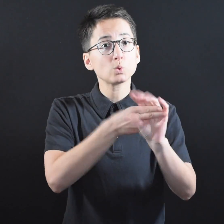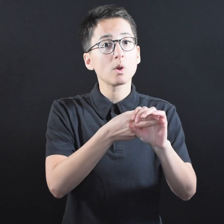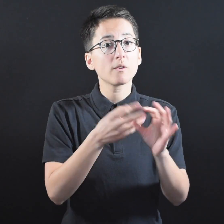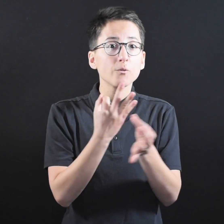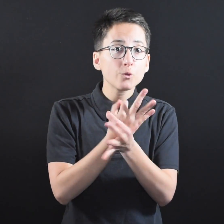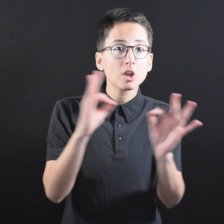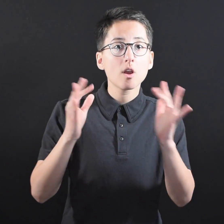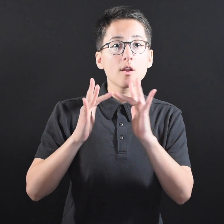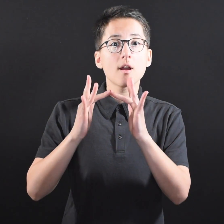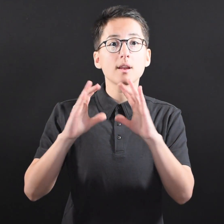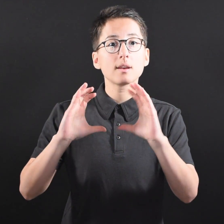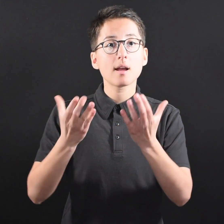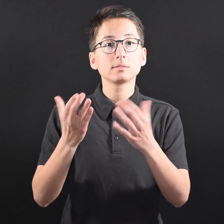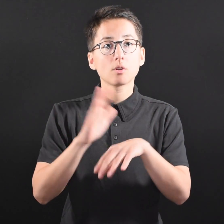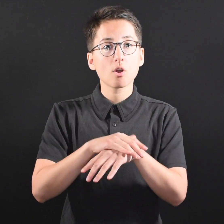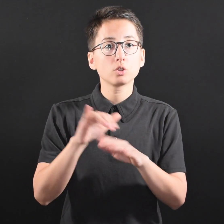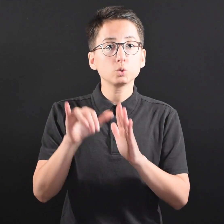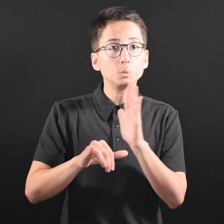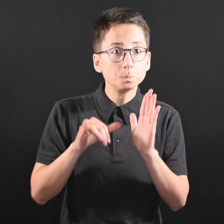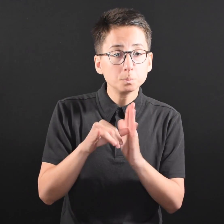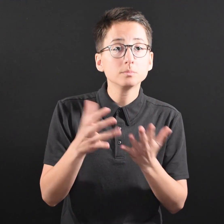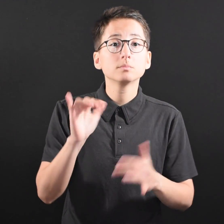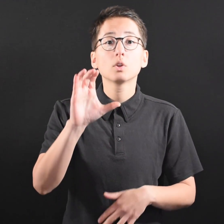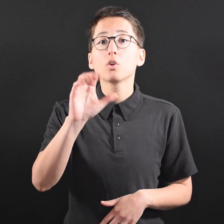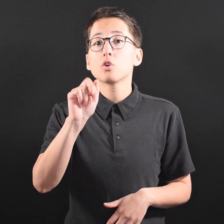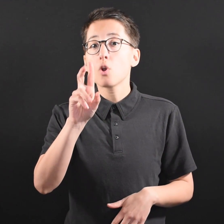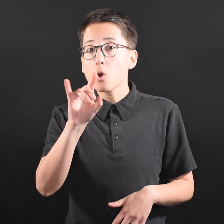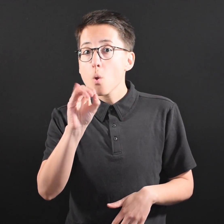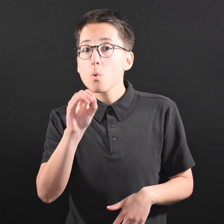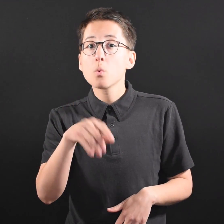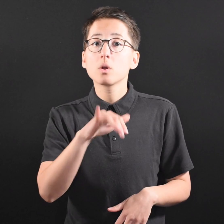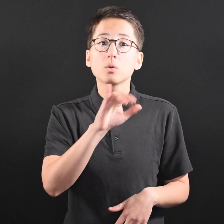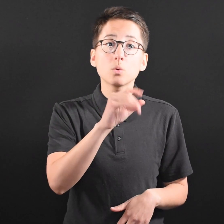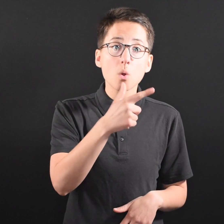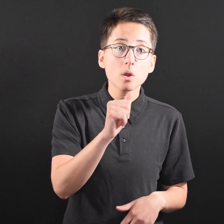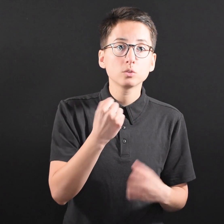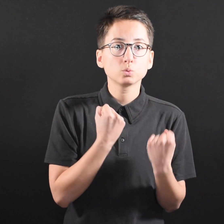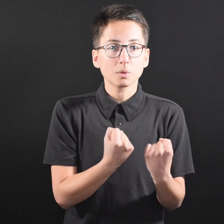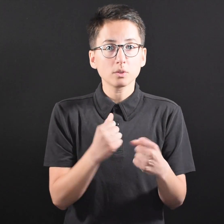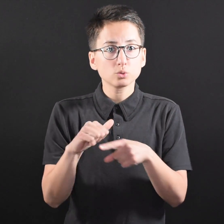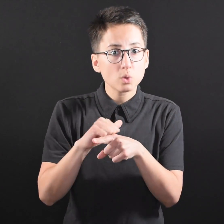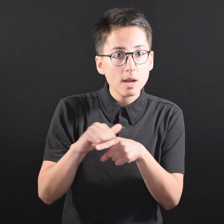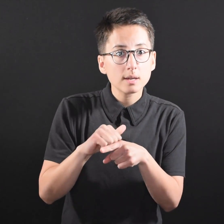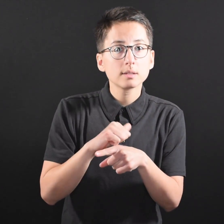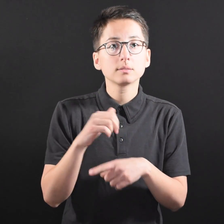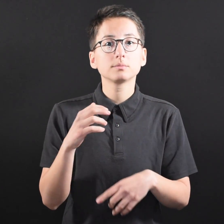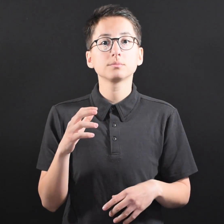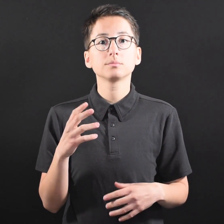Join a free online exercise class on YouTube. Cardio, yoga, strength training—the